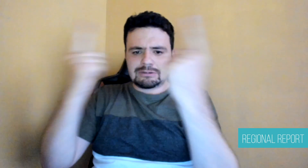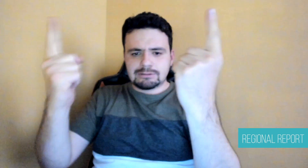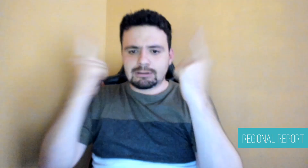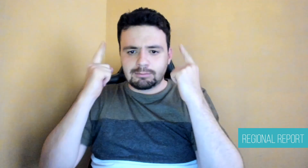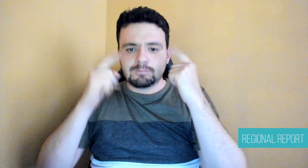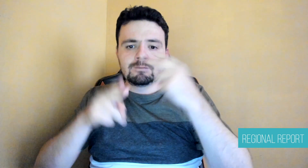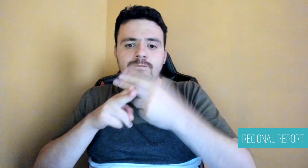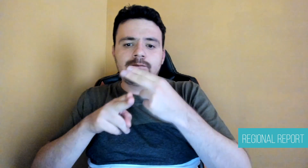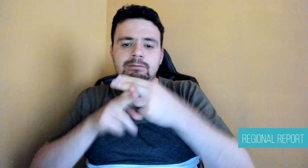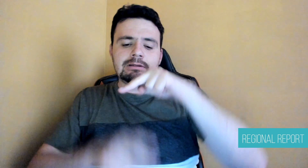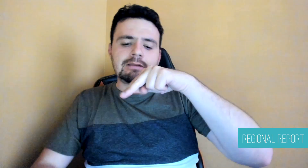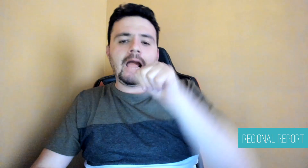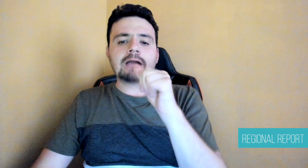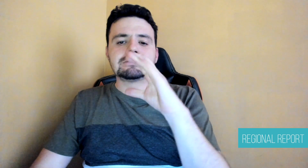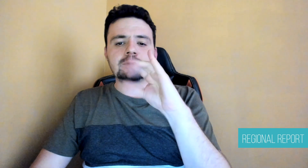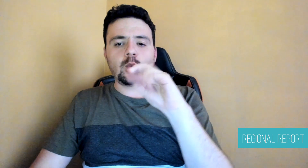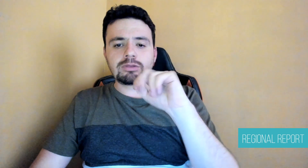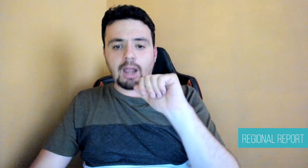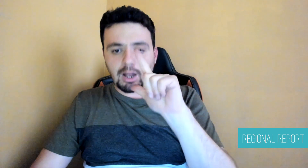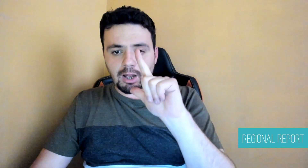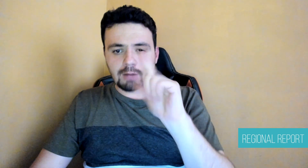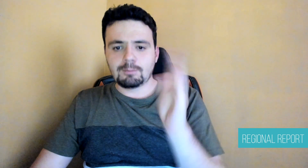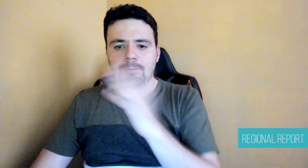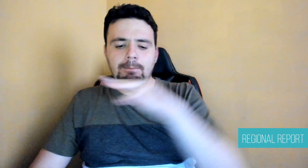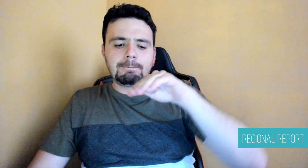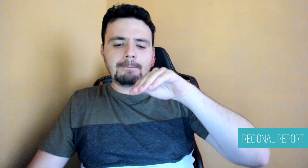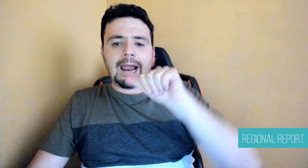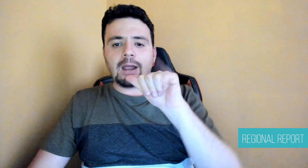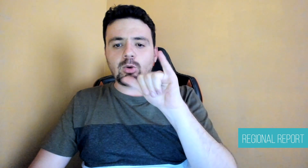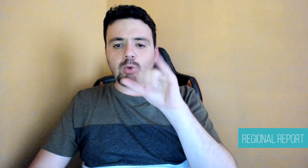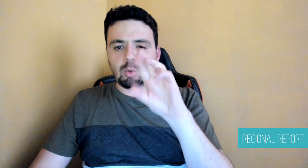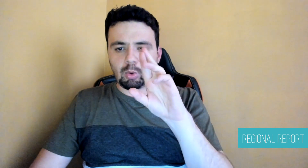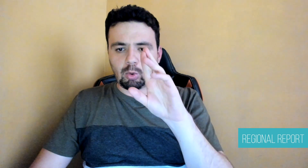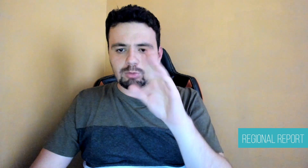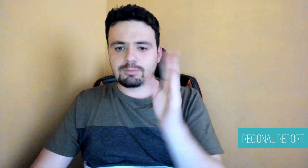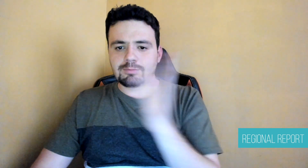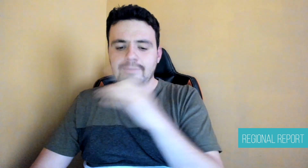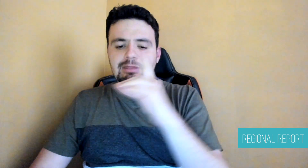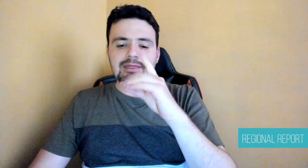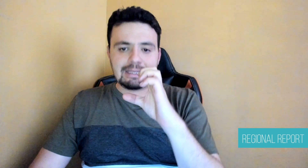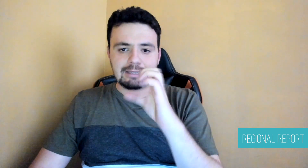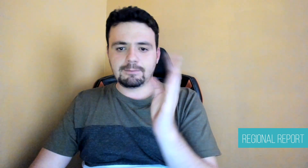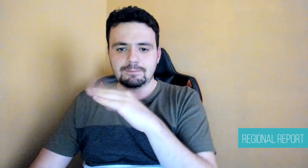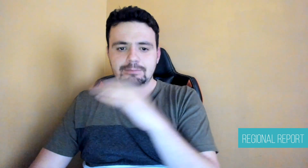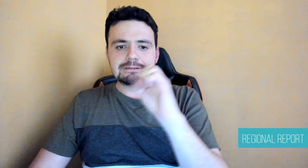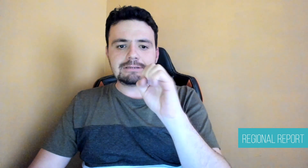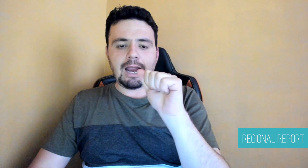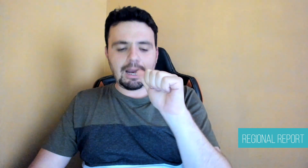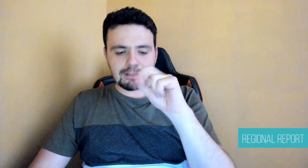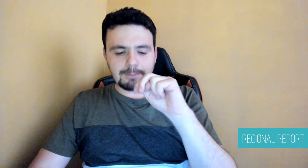Sciences of the National University of San Marcos (UNMSM),